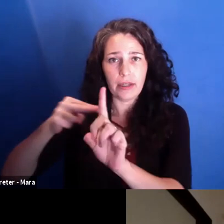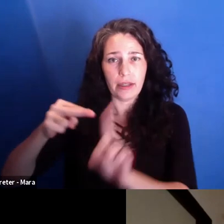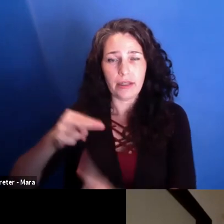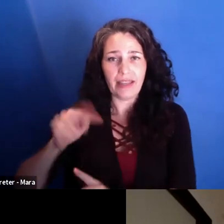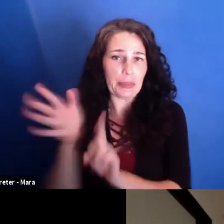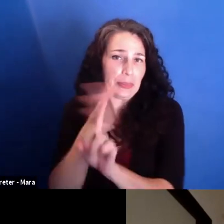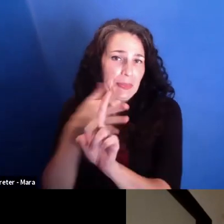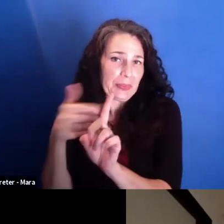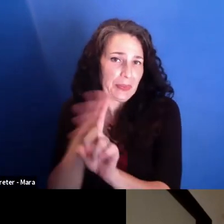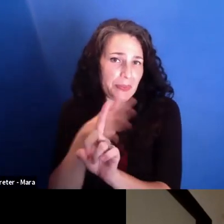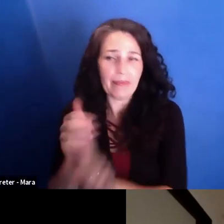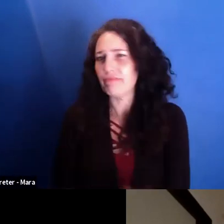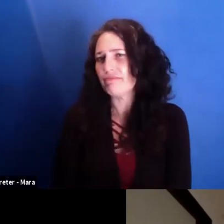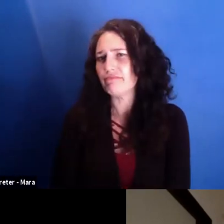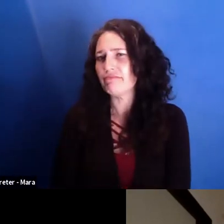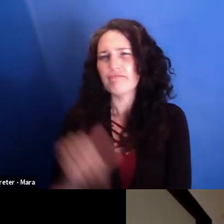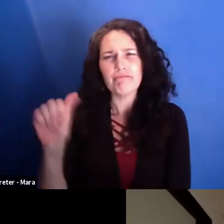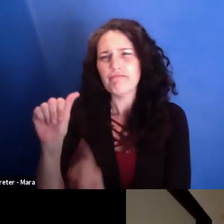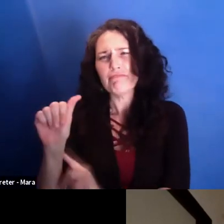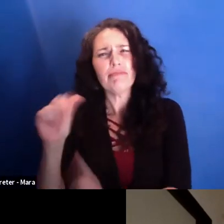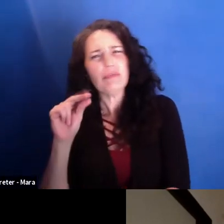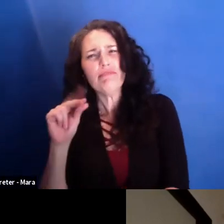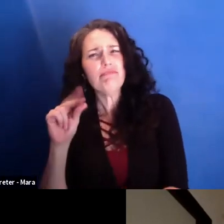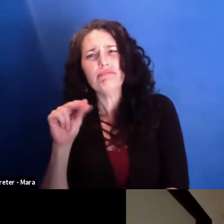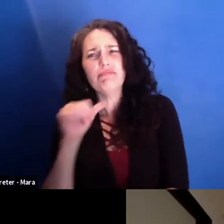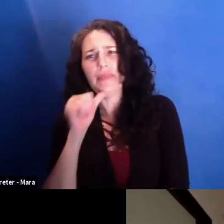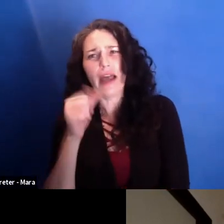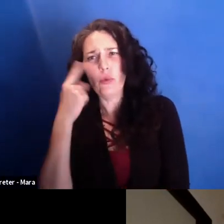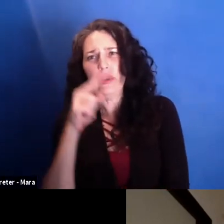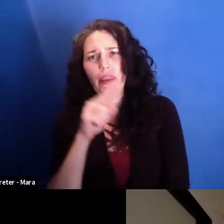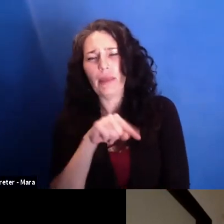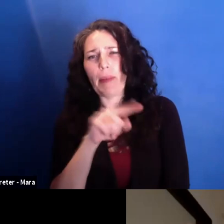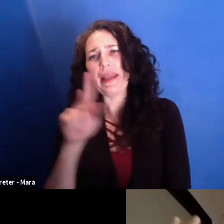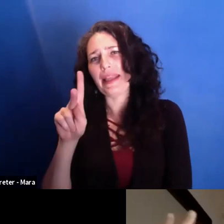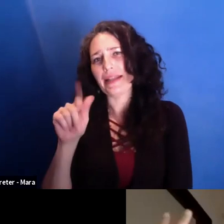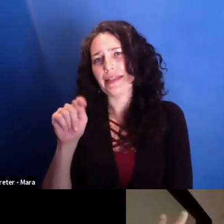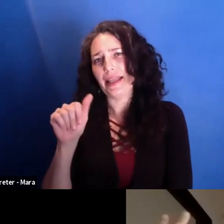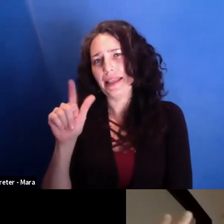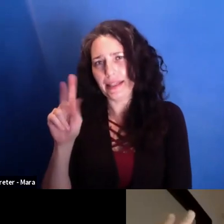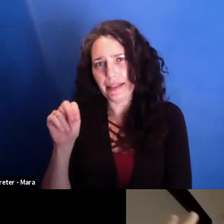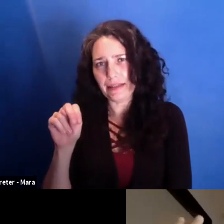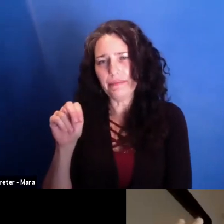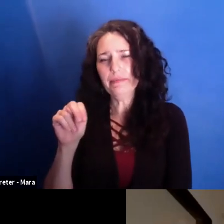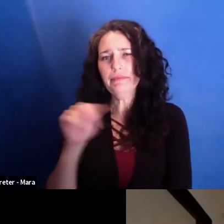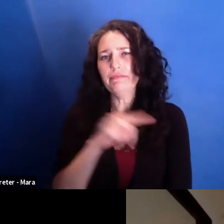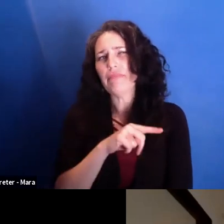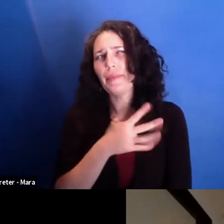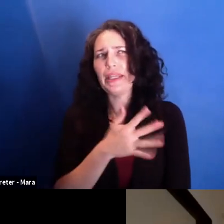I think I had that with-- for sure, Catalin being such a public person, in a way, and being